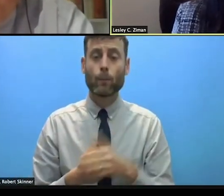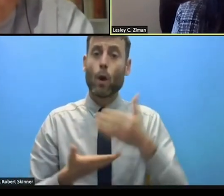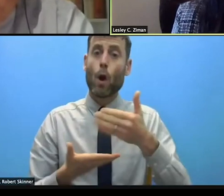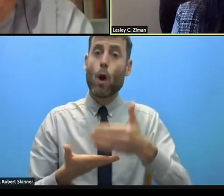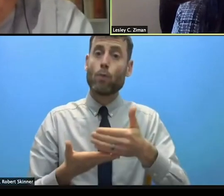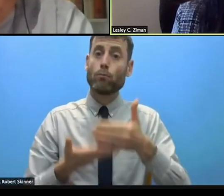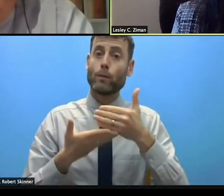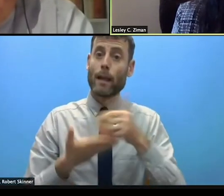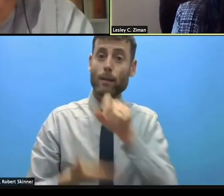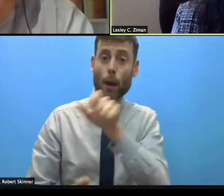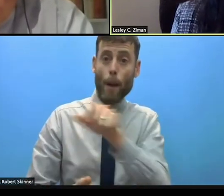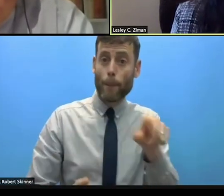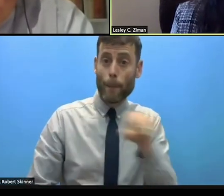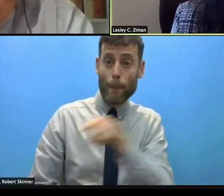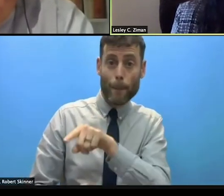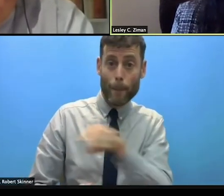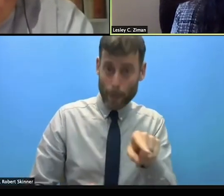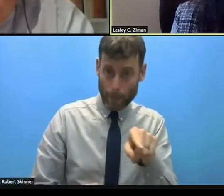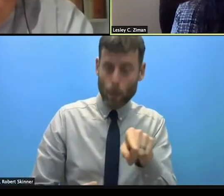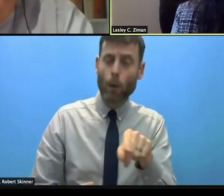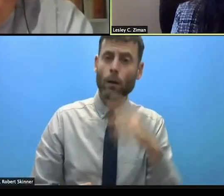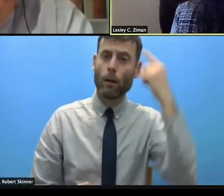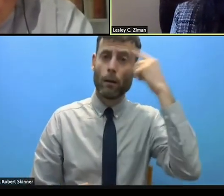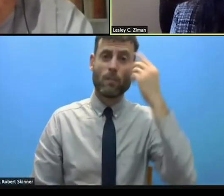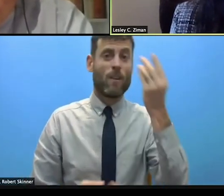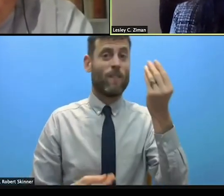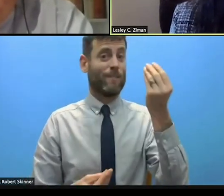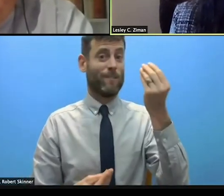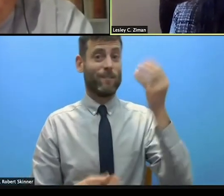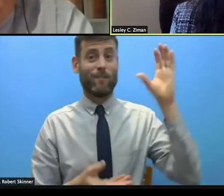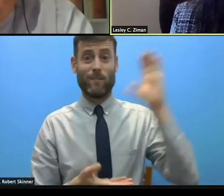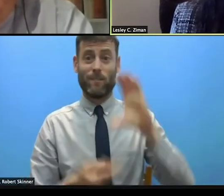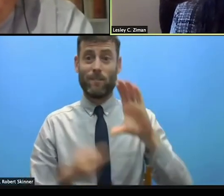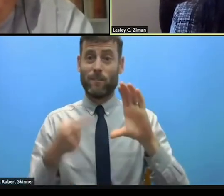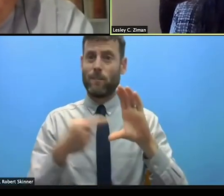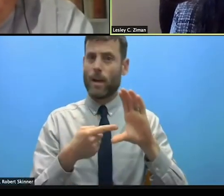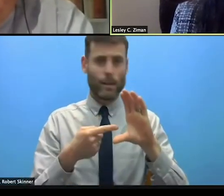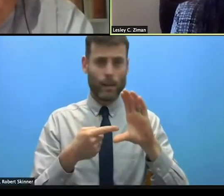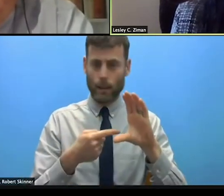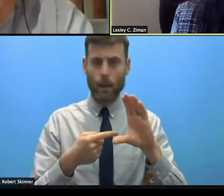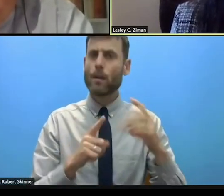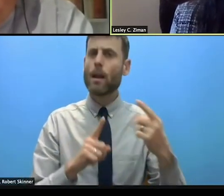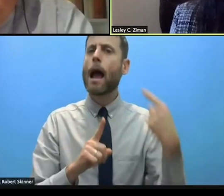protection financing, but also requires advocating to host governments to strengthen the protection